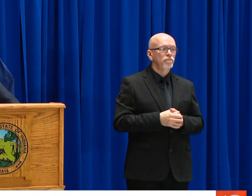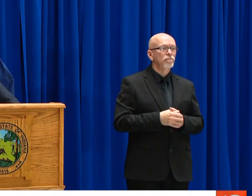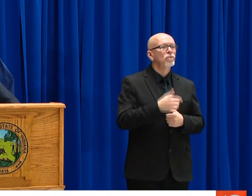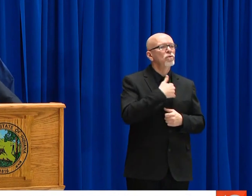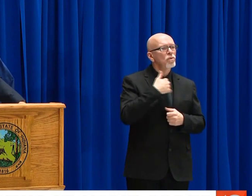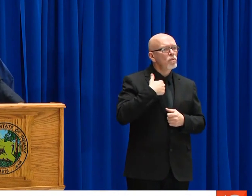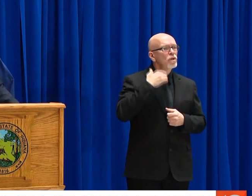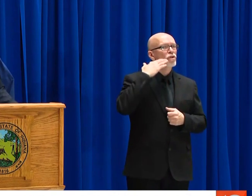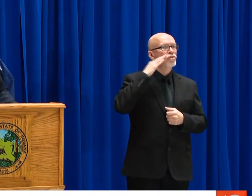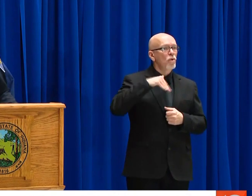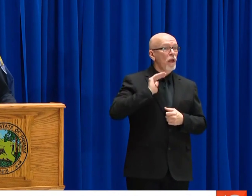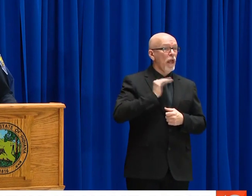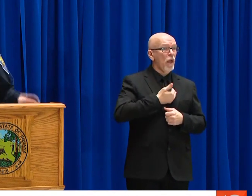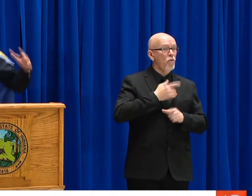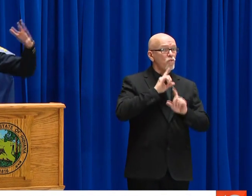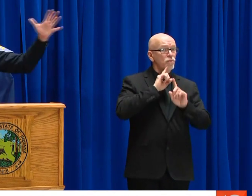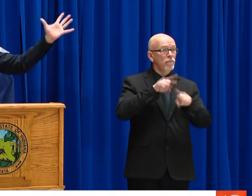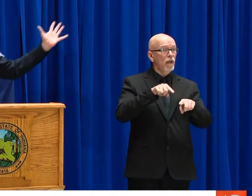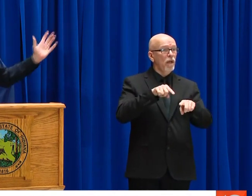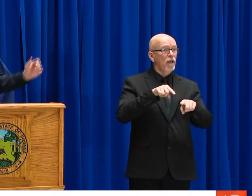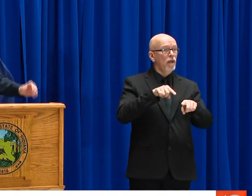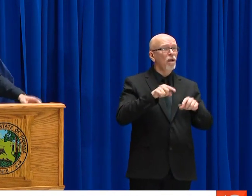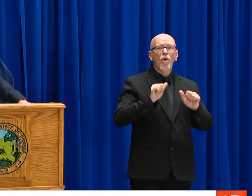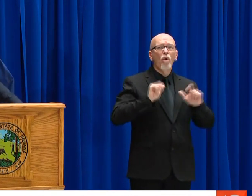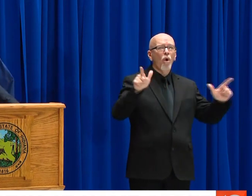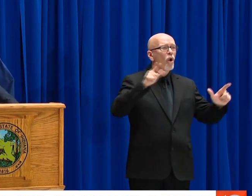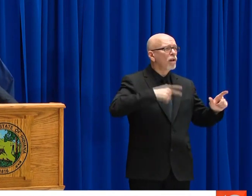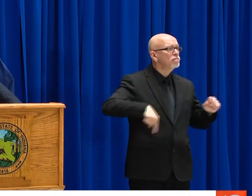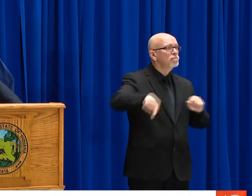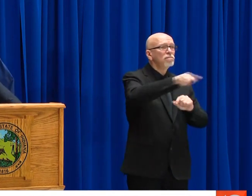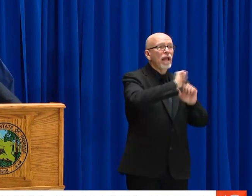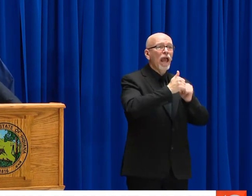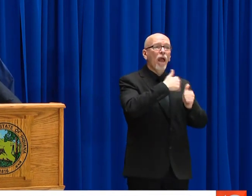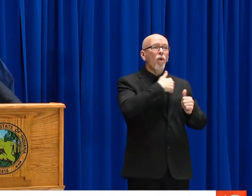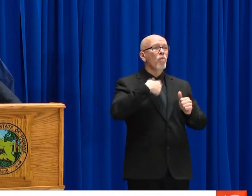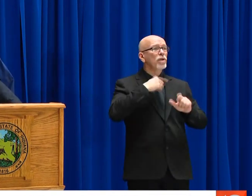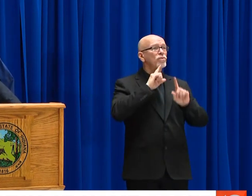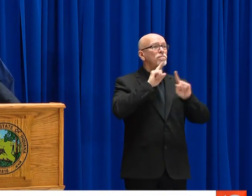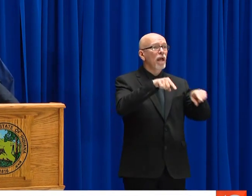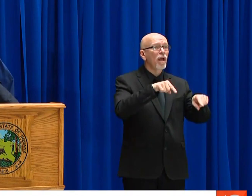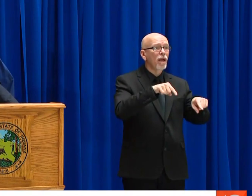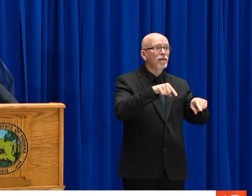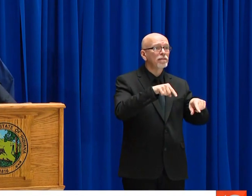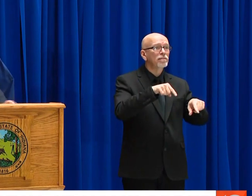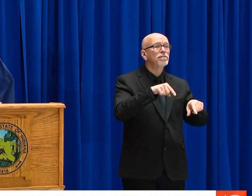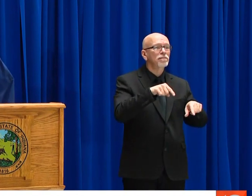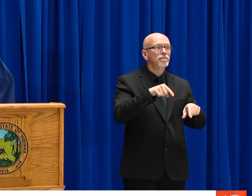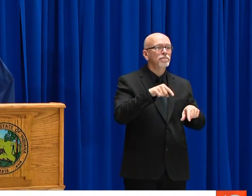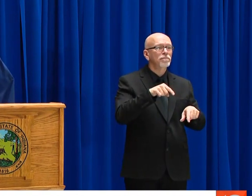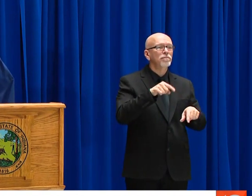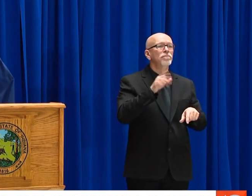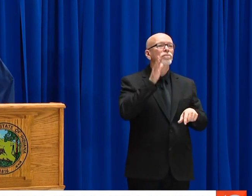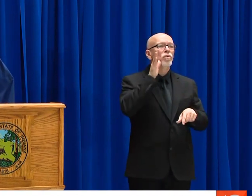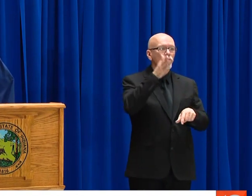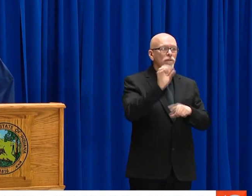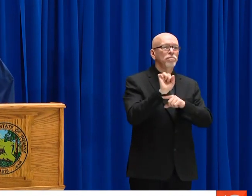WE CANNOT LET THIS THREAT DEFINE US. BUT WE KNOW THAT OUR RESPONSE,